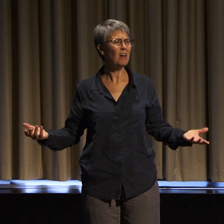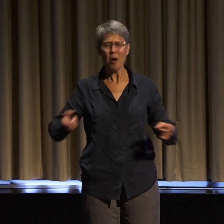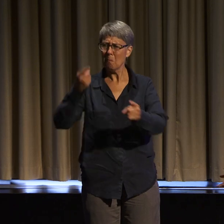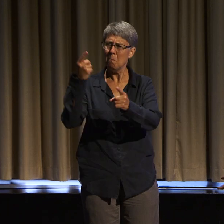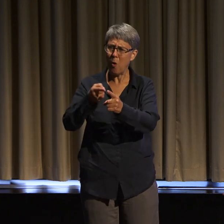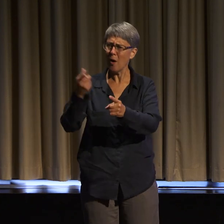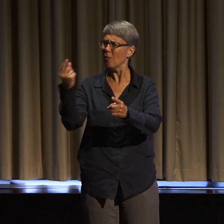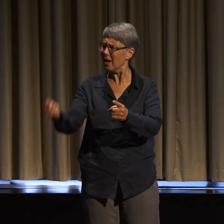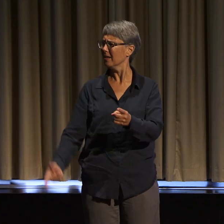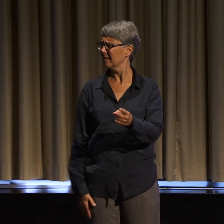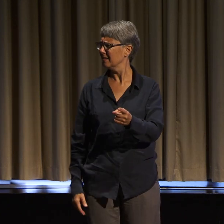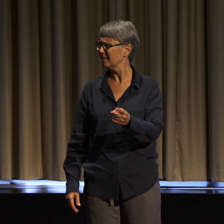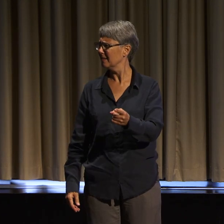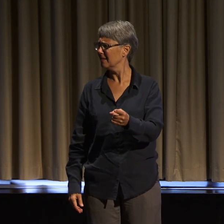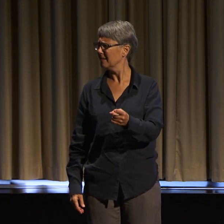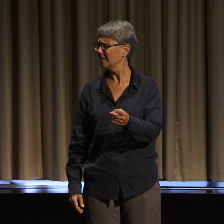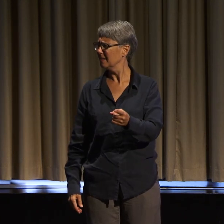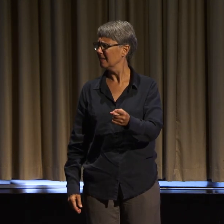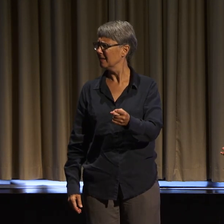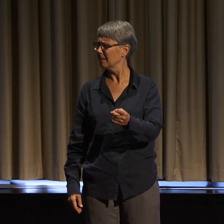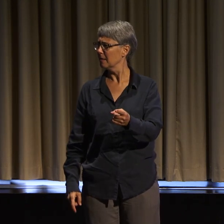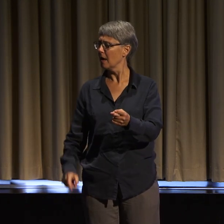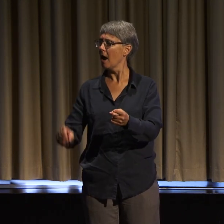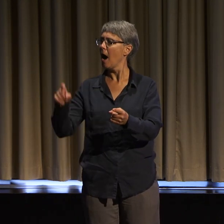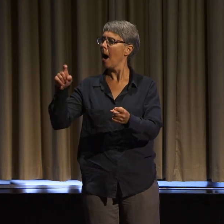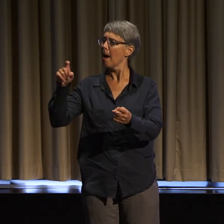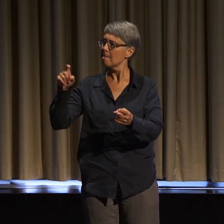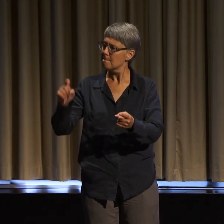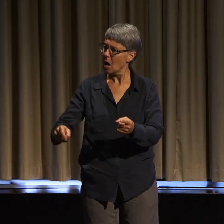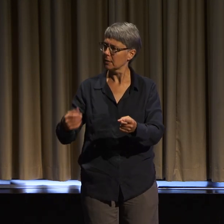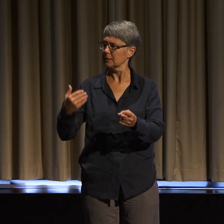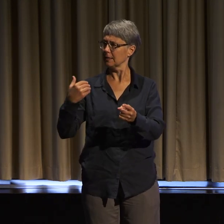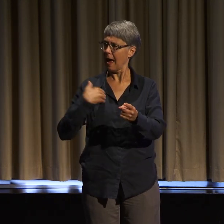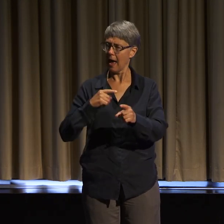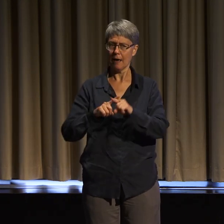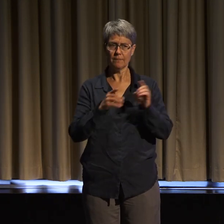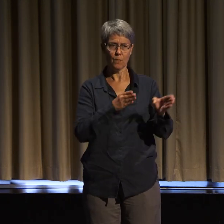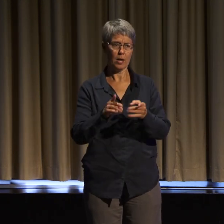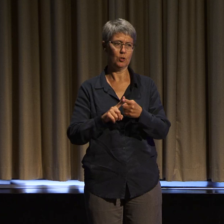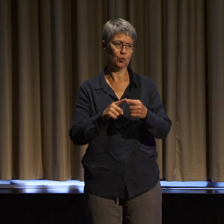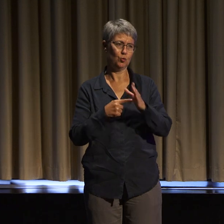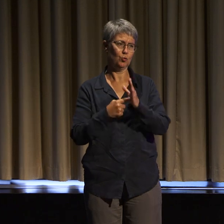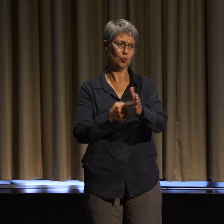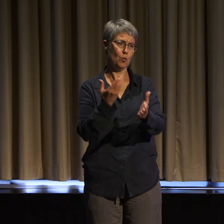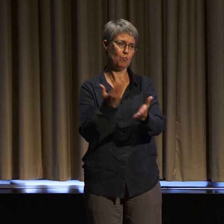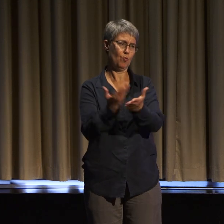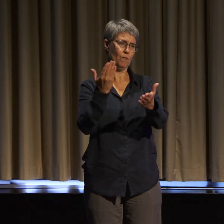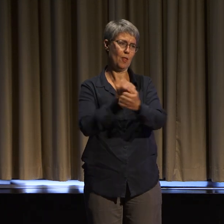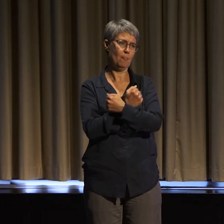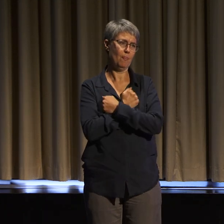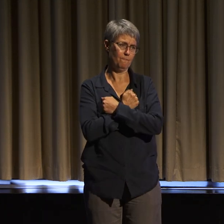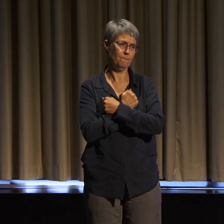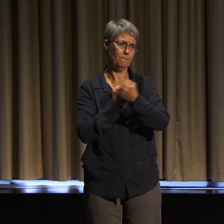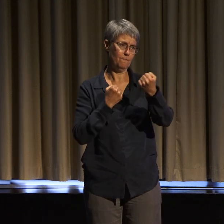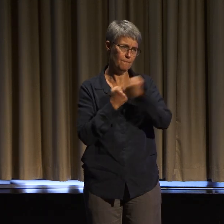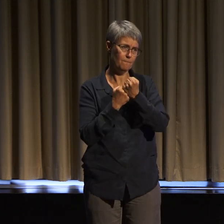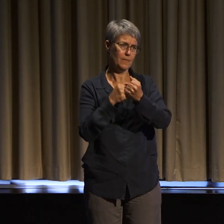if we can't love each other, if we can't love ourselves? If we can't reach out to break isolation and the walls